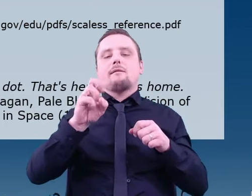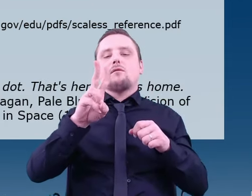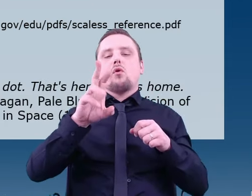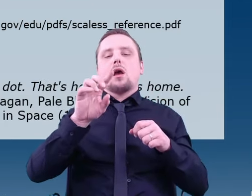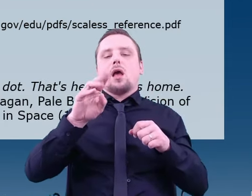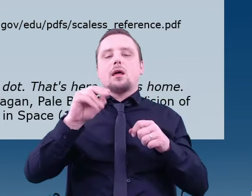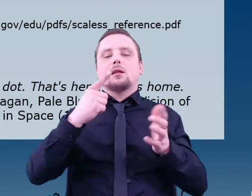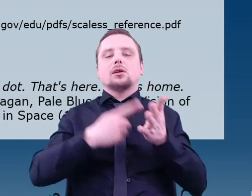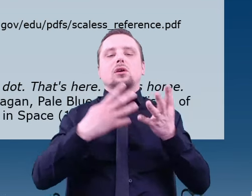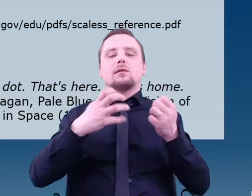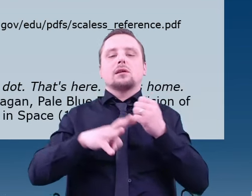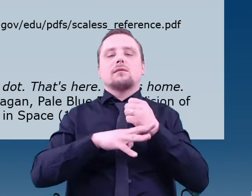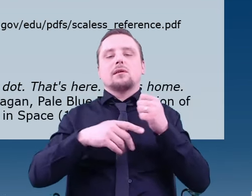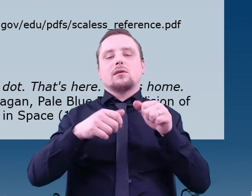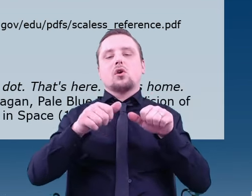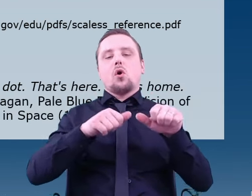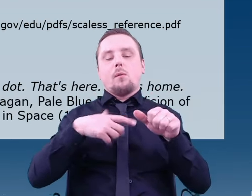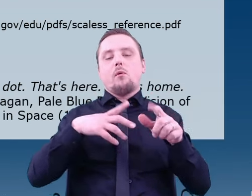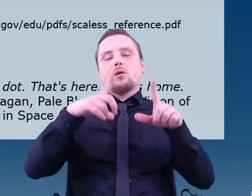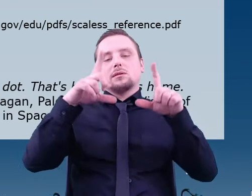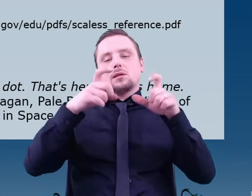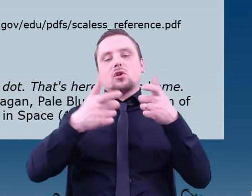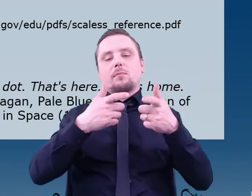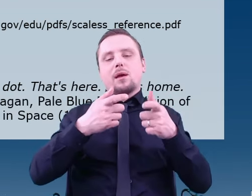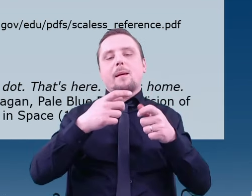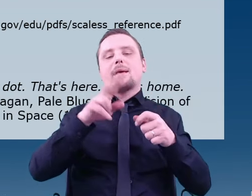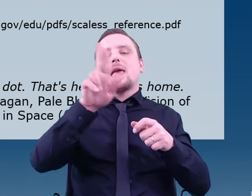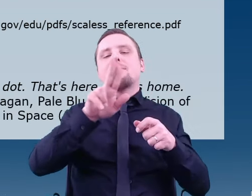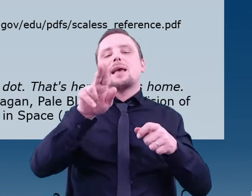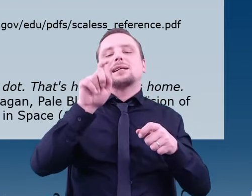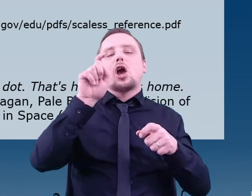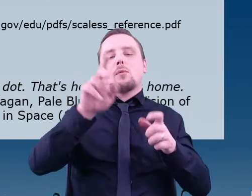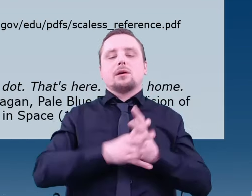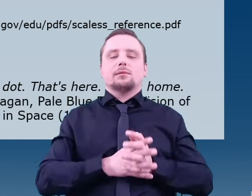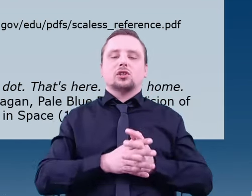The famous Blue Dot, 6 billion kilometers from the sun.